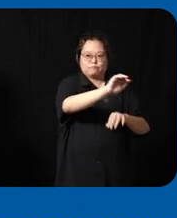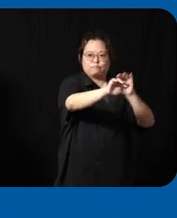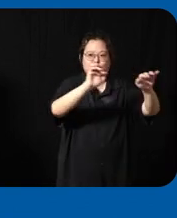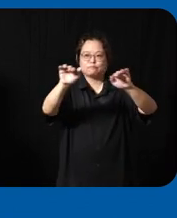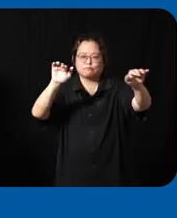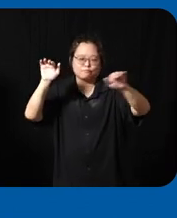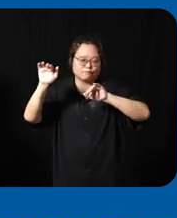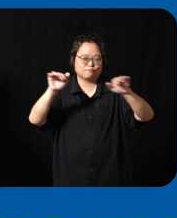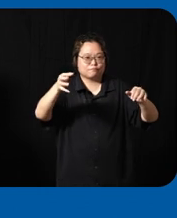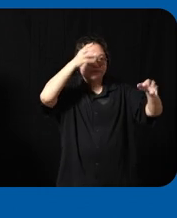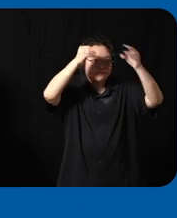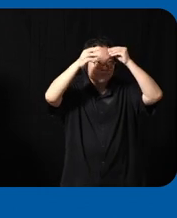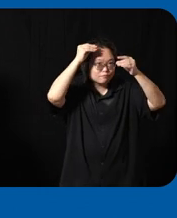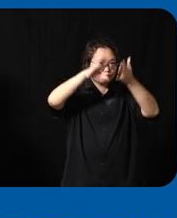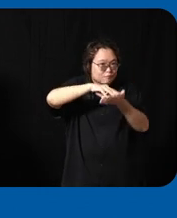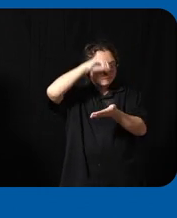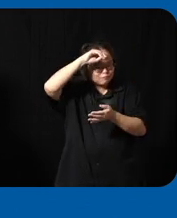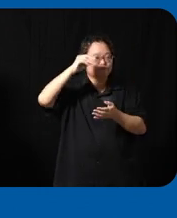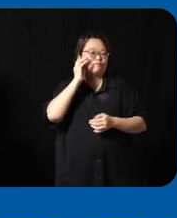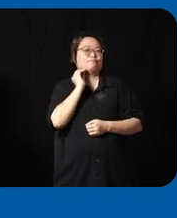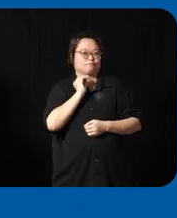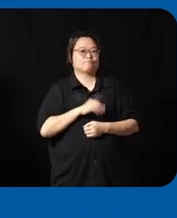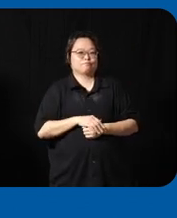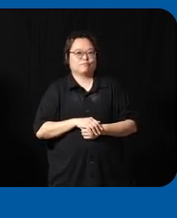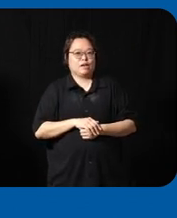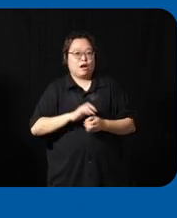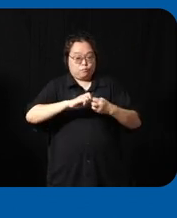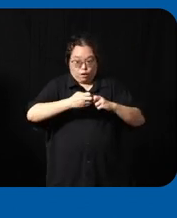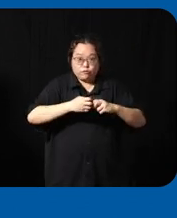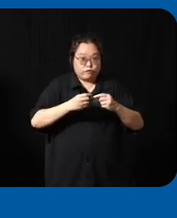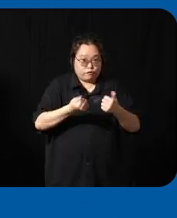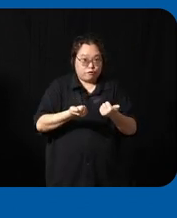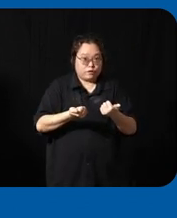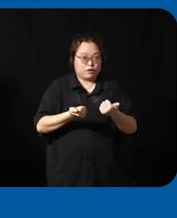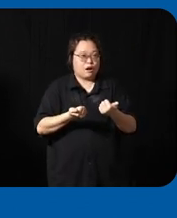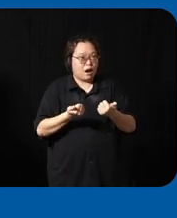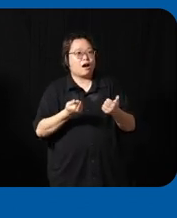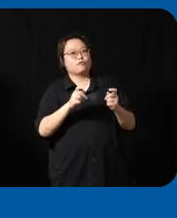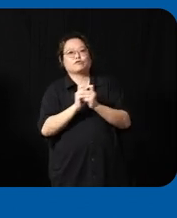experience to collaborate on problem solving and also to have the cross functional expertise